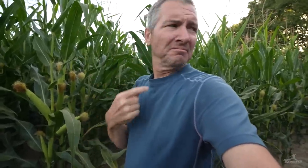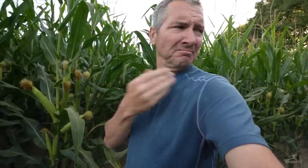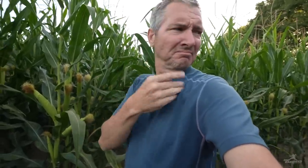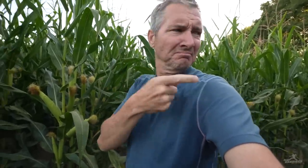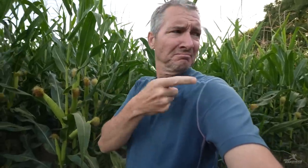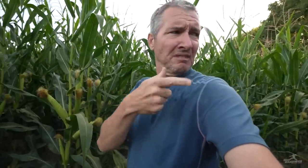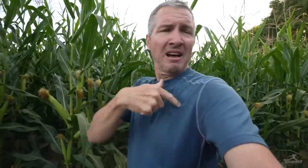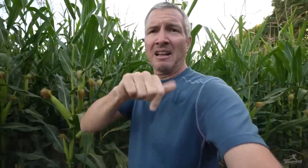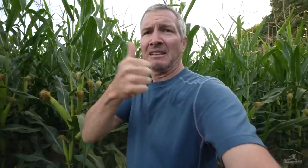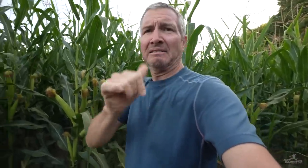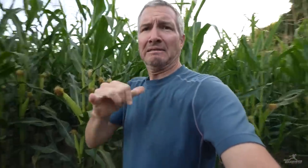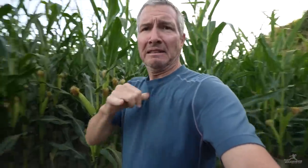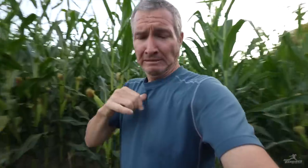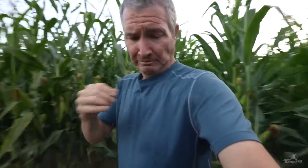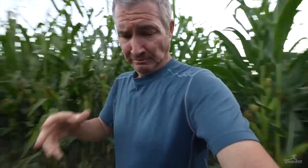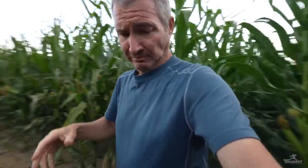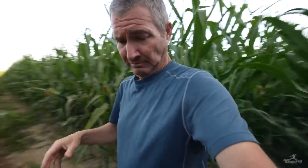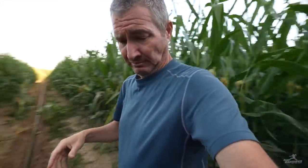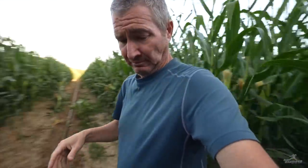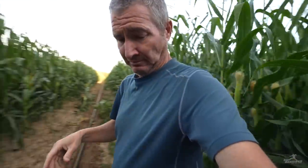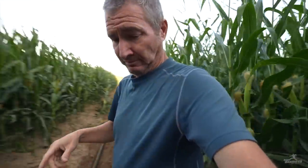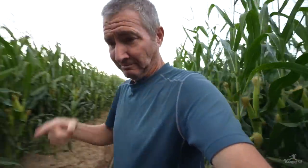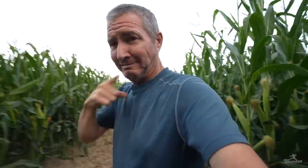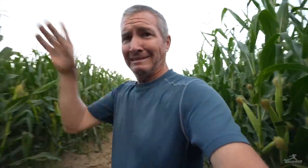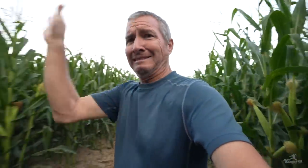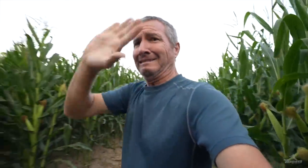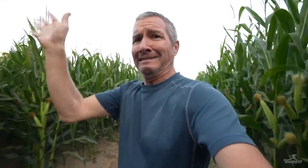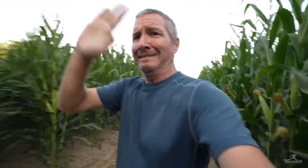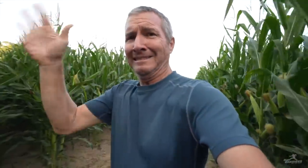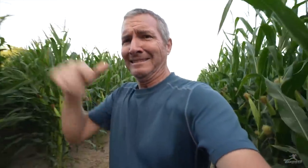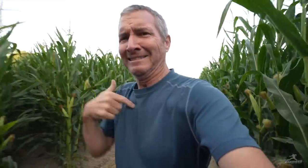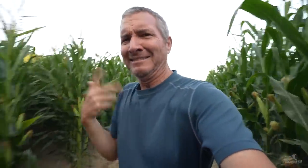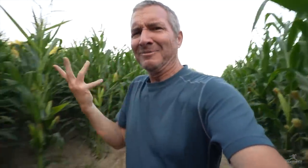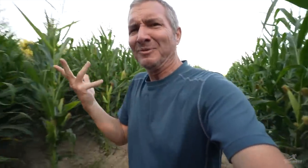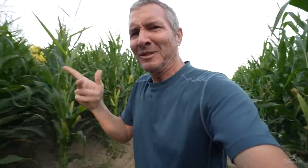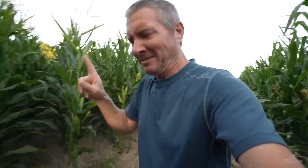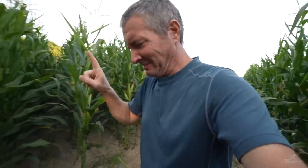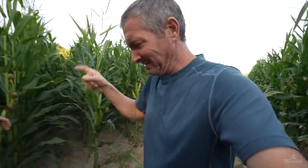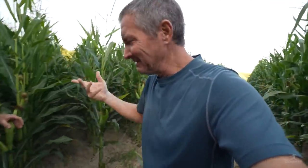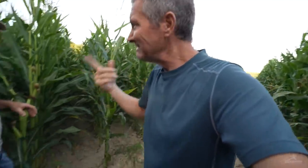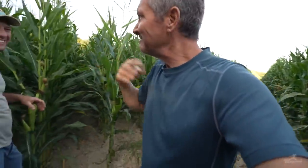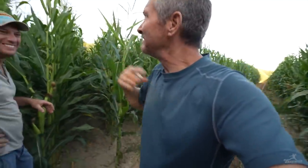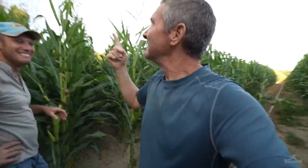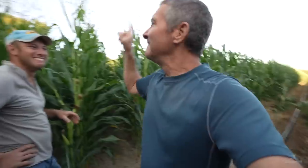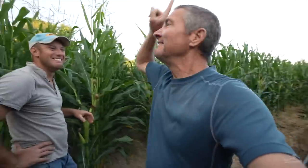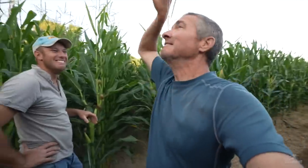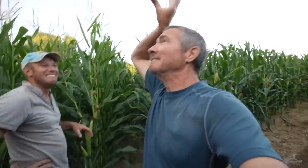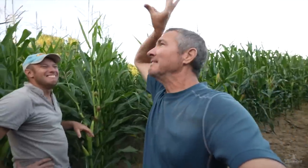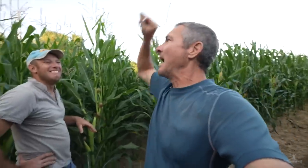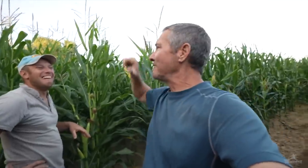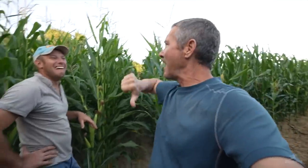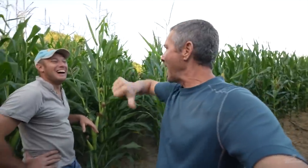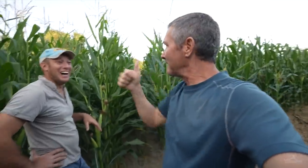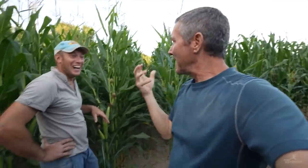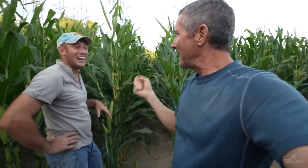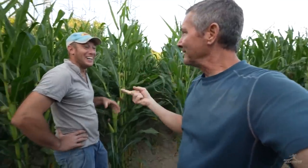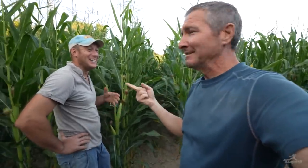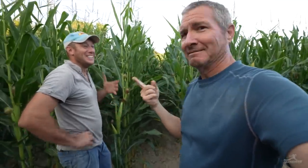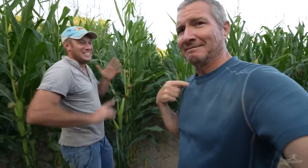Oh, they’re waving for me. What’s up? What else do they have other than the hair?